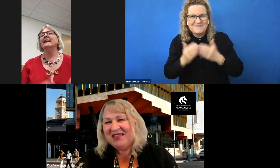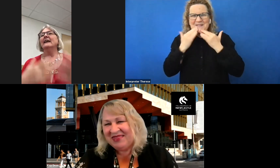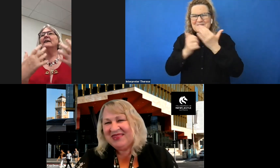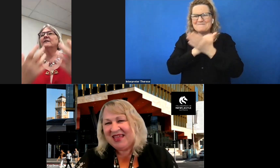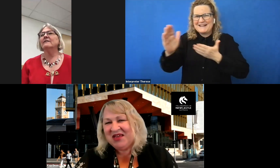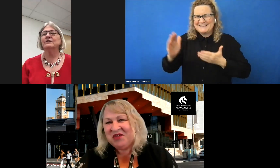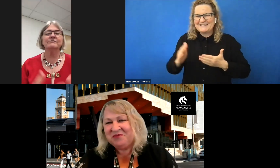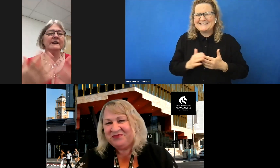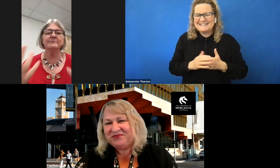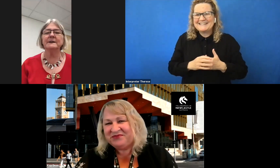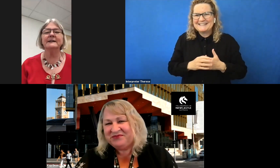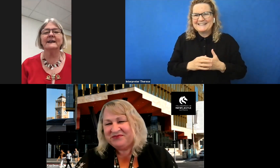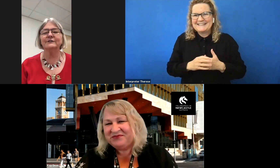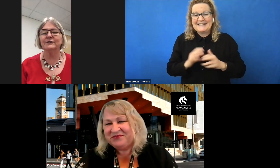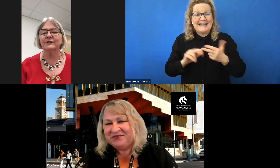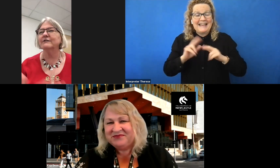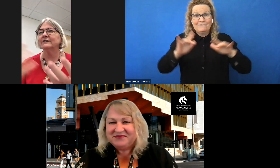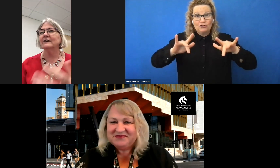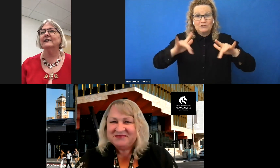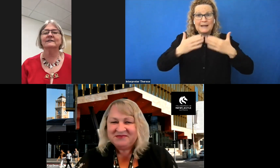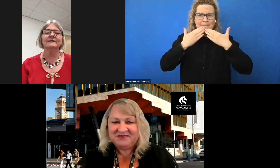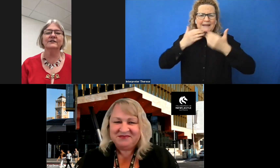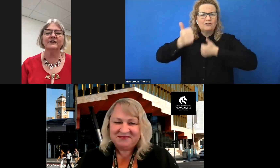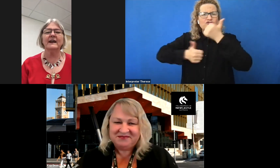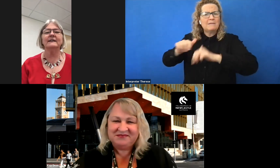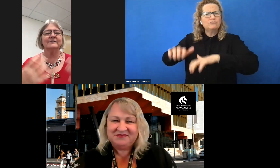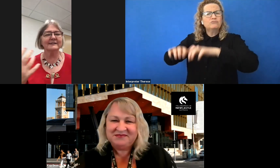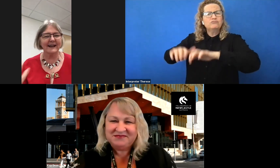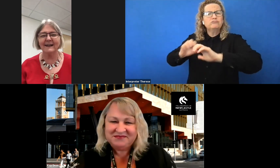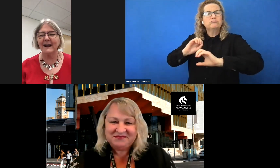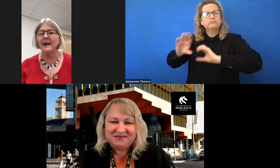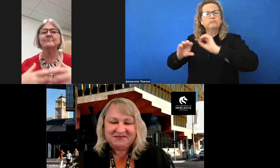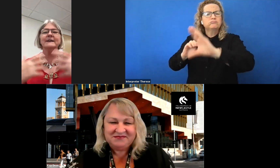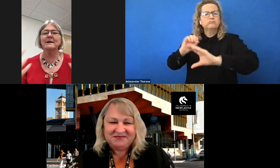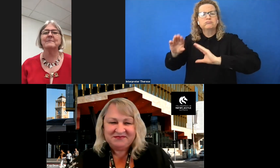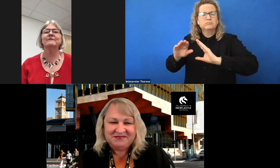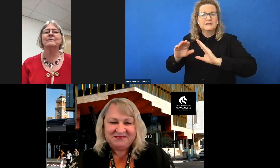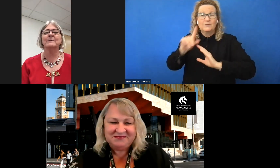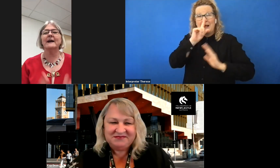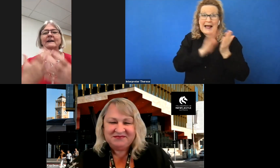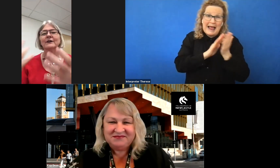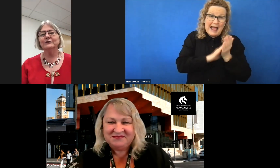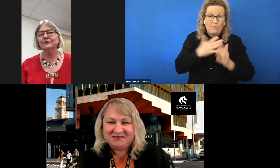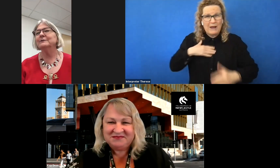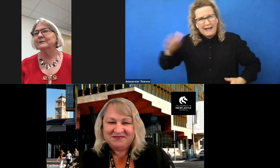Thank you. CATHY: If you haven't already, please add your congratulations in the chat, if you can't clap, you can’t pat her on the back, do